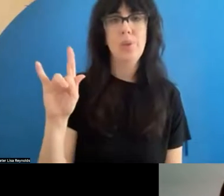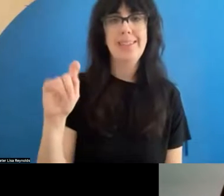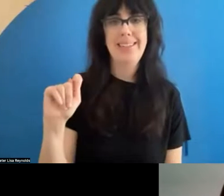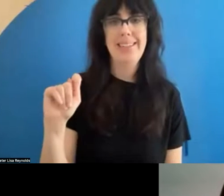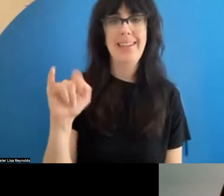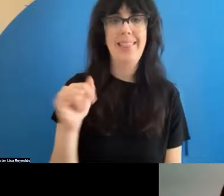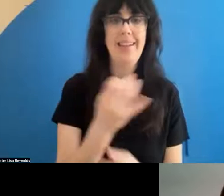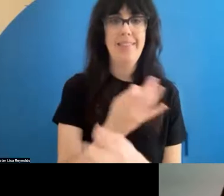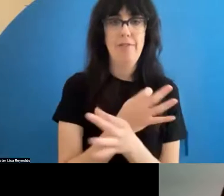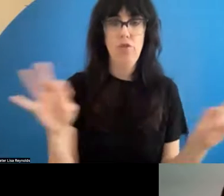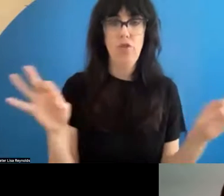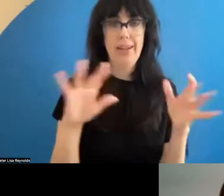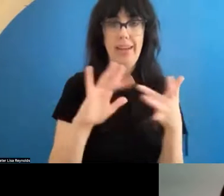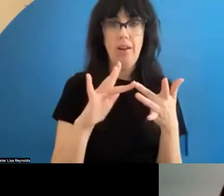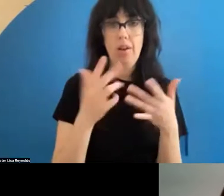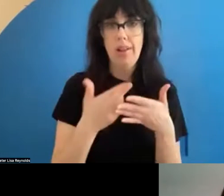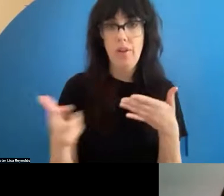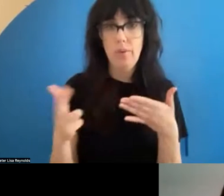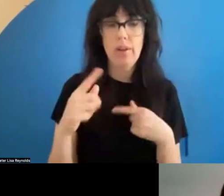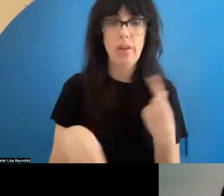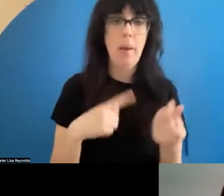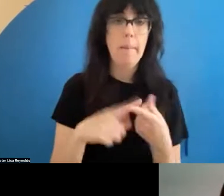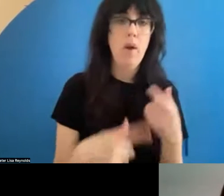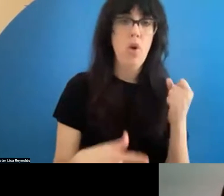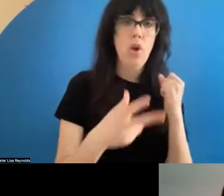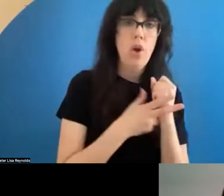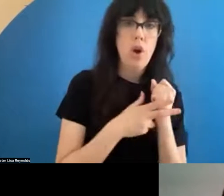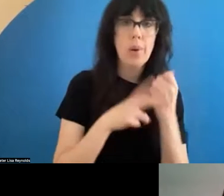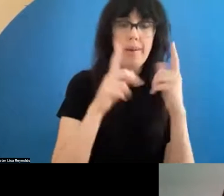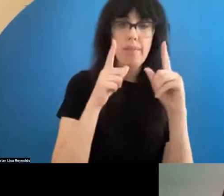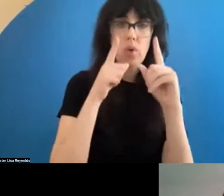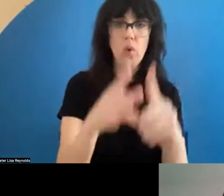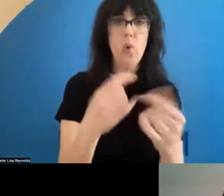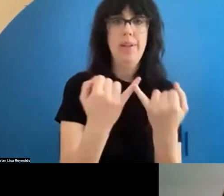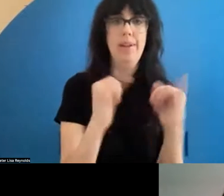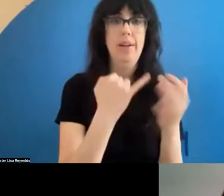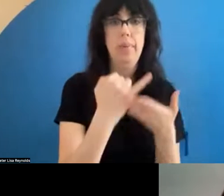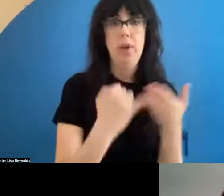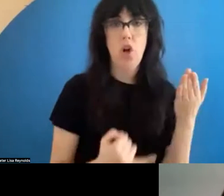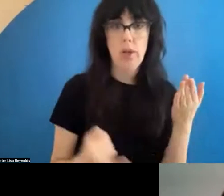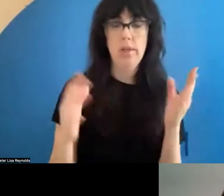a free suite of online sources about archive ing aimed at independent artists and